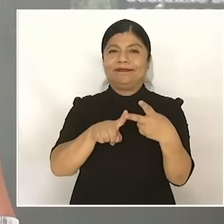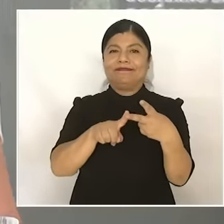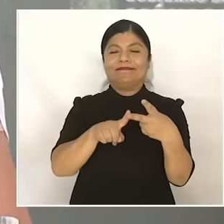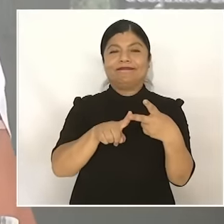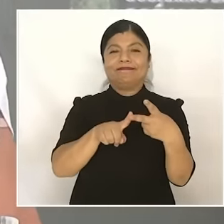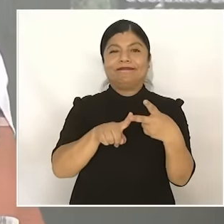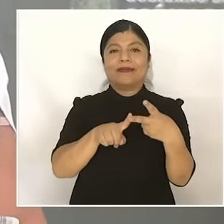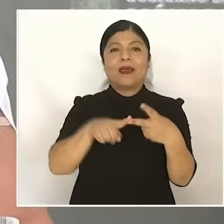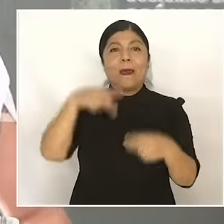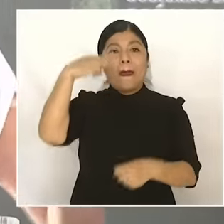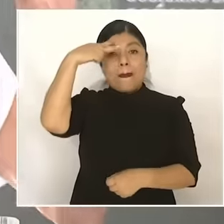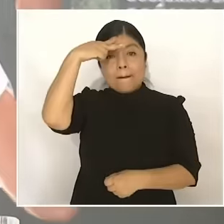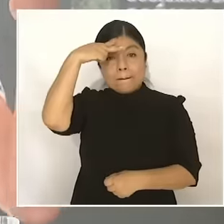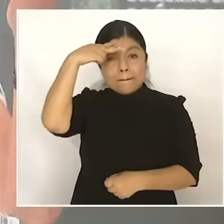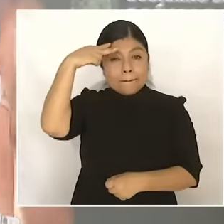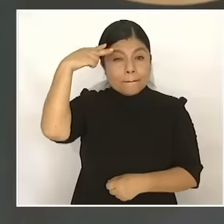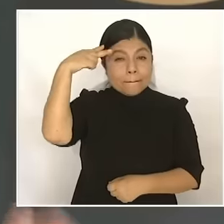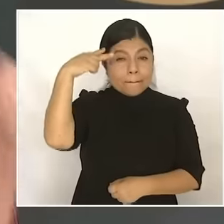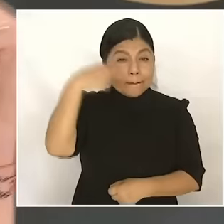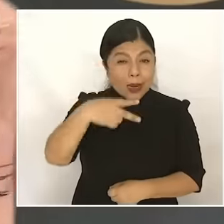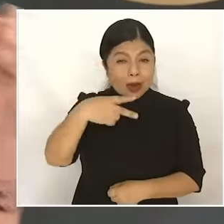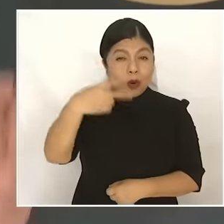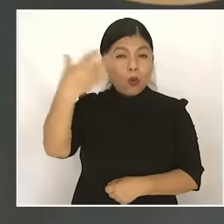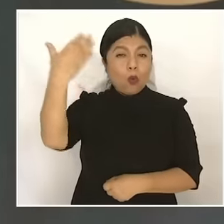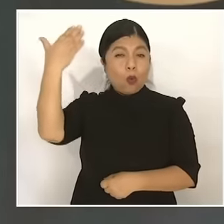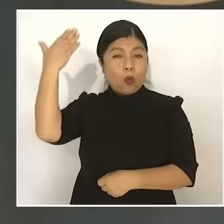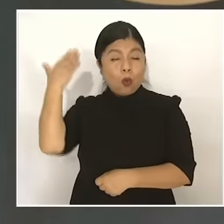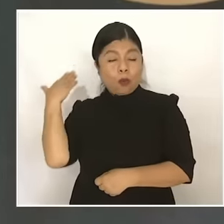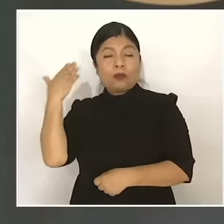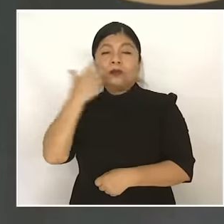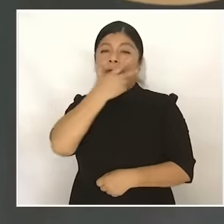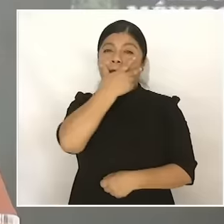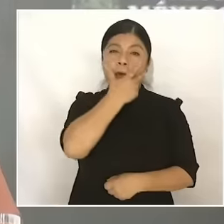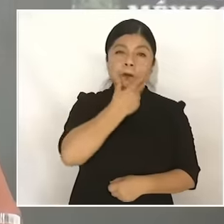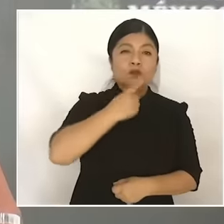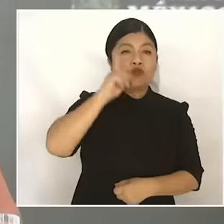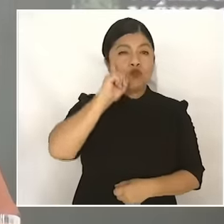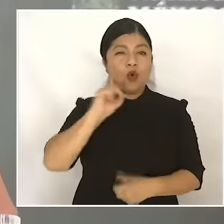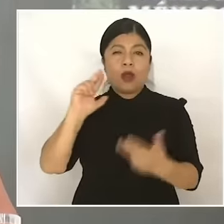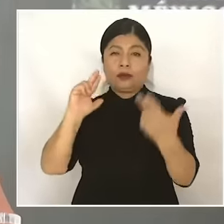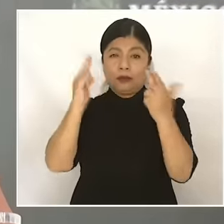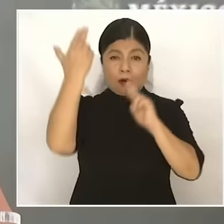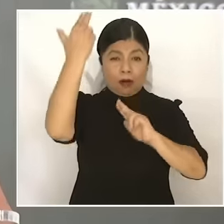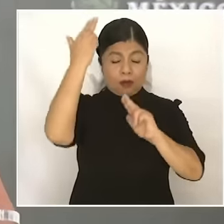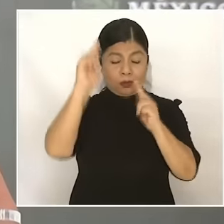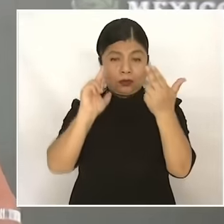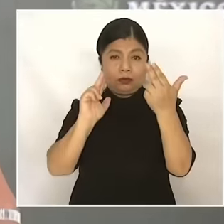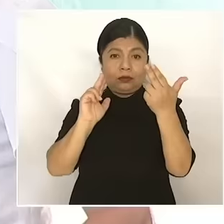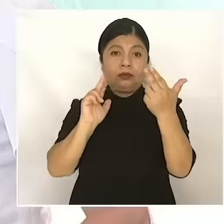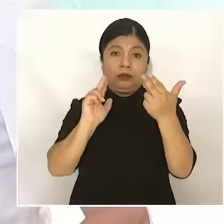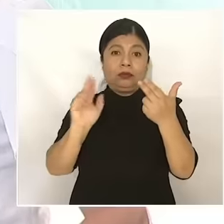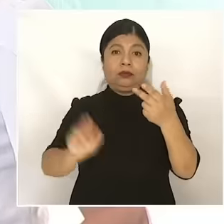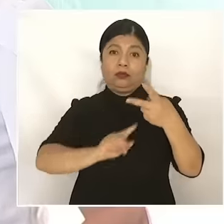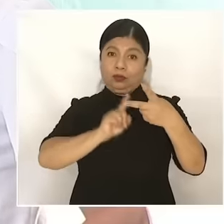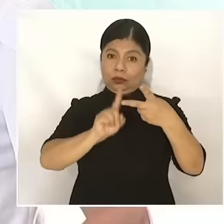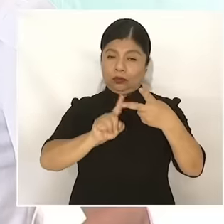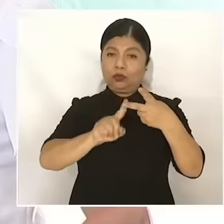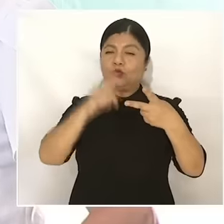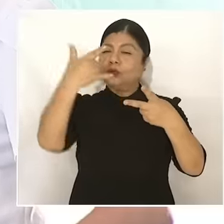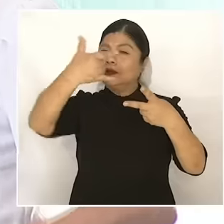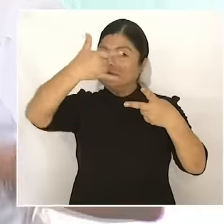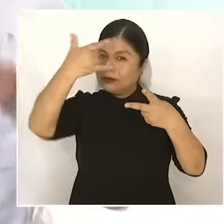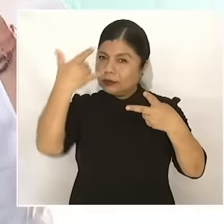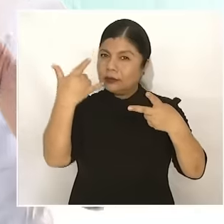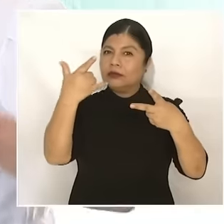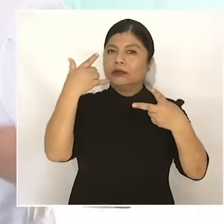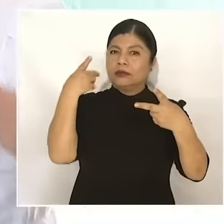Mexico, our great heroes and heroines that have given us. But it also has a way of